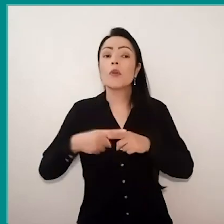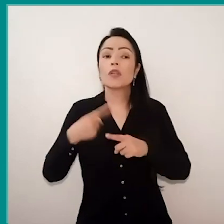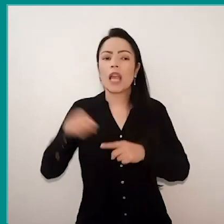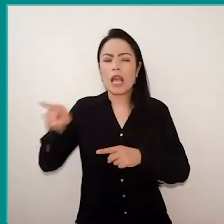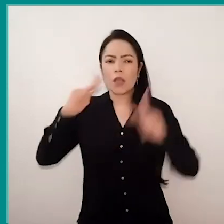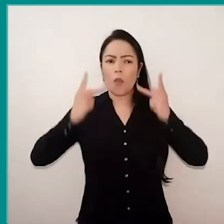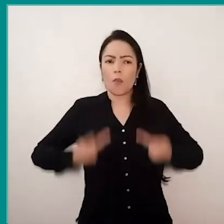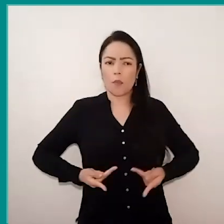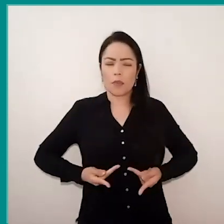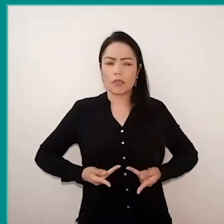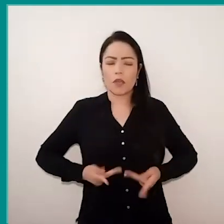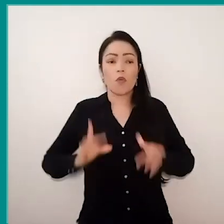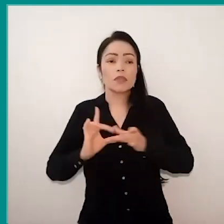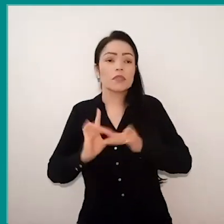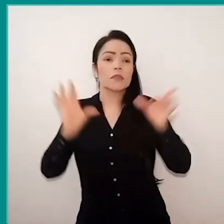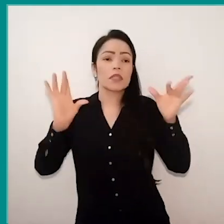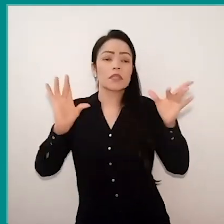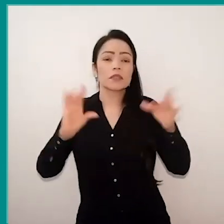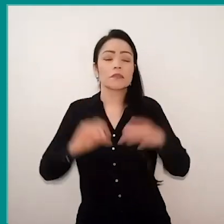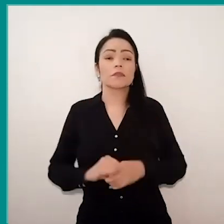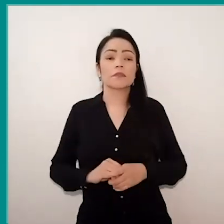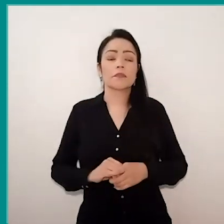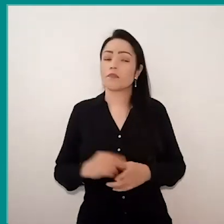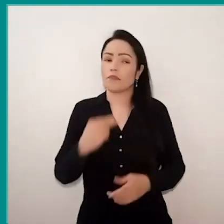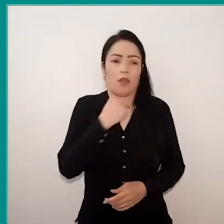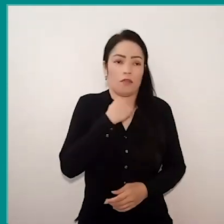of your release, I can't, for that very reason,